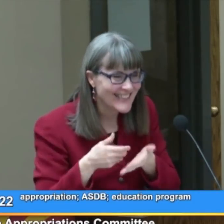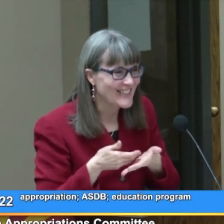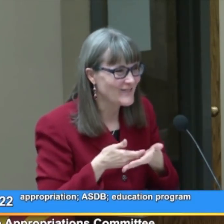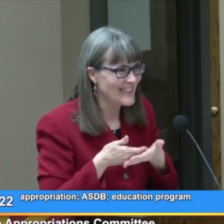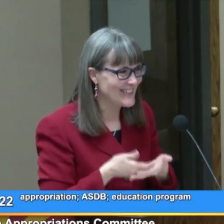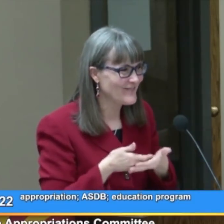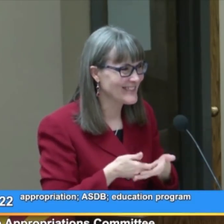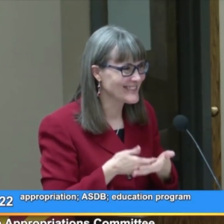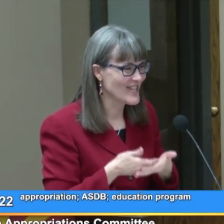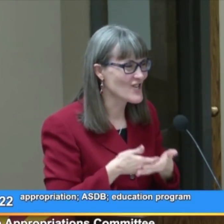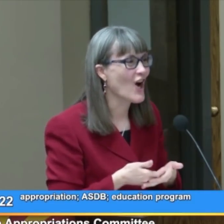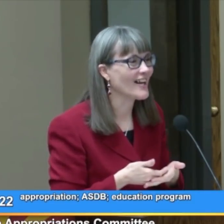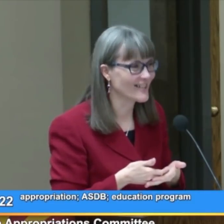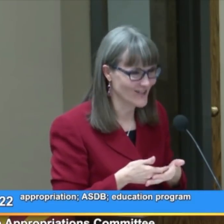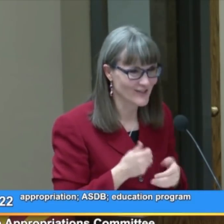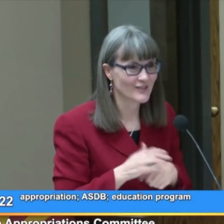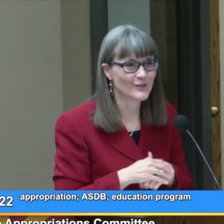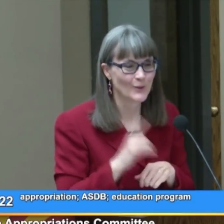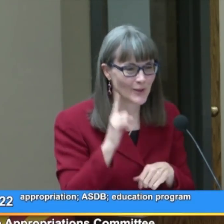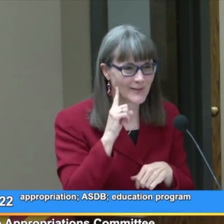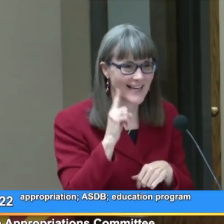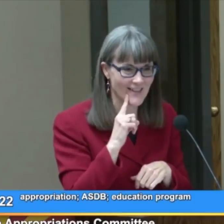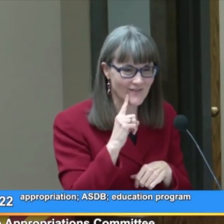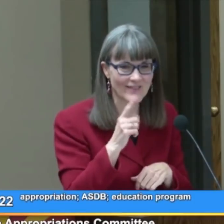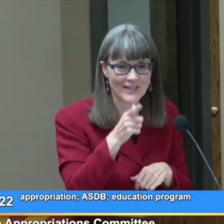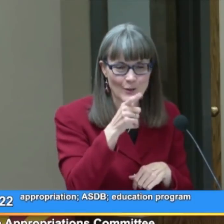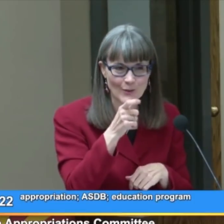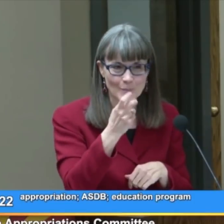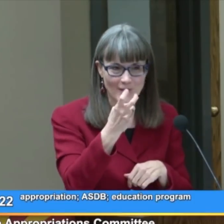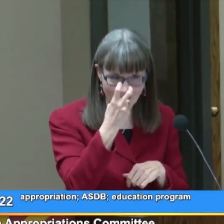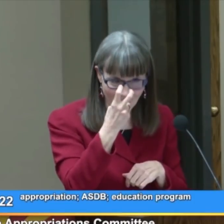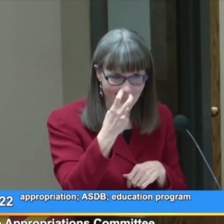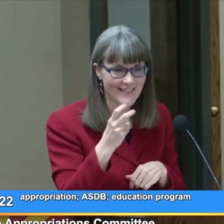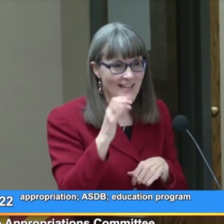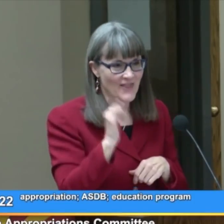of infants and toddlers who are deaf and who are blind